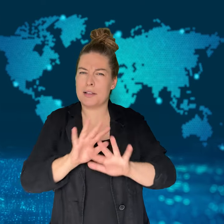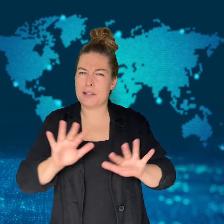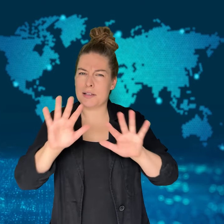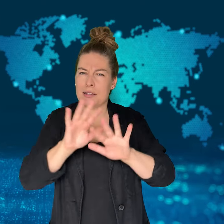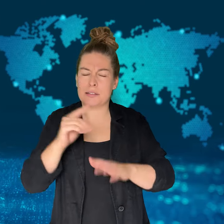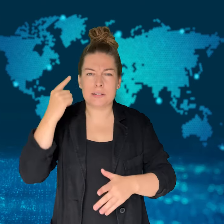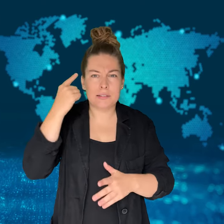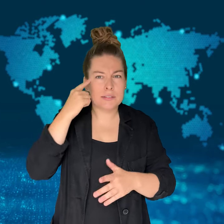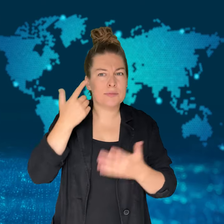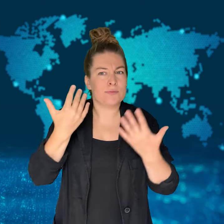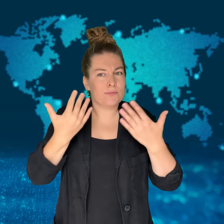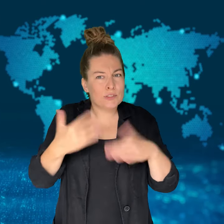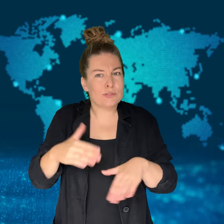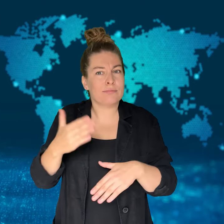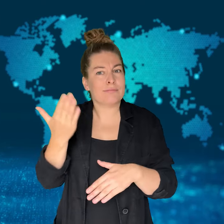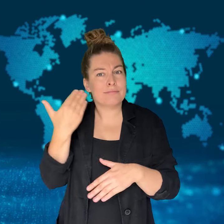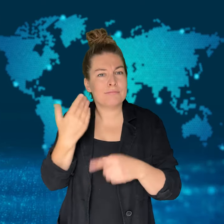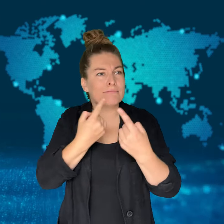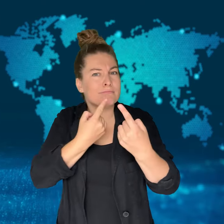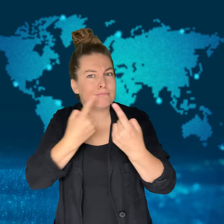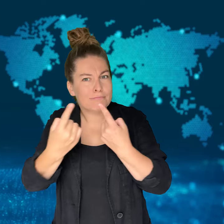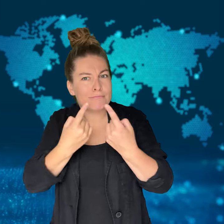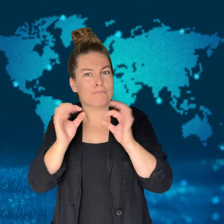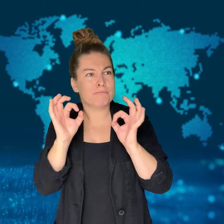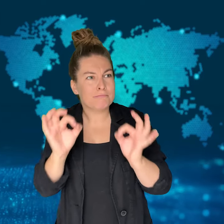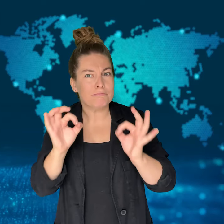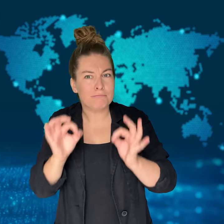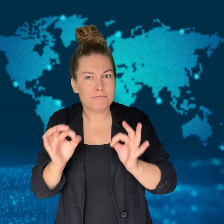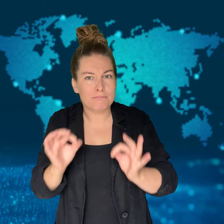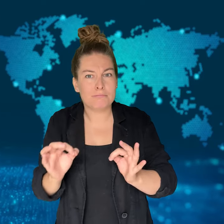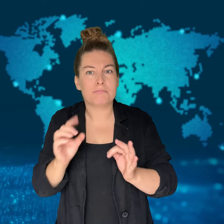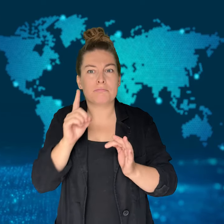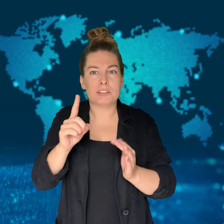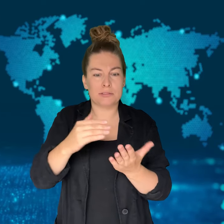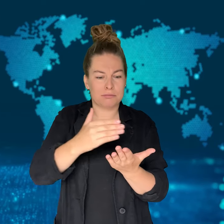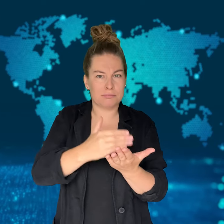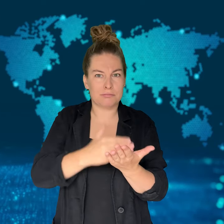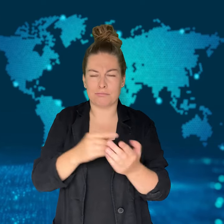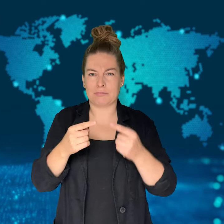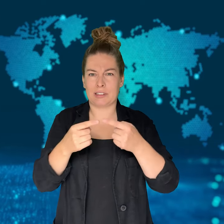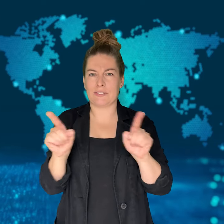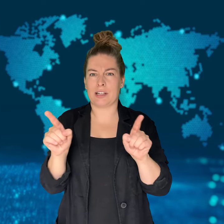However, a Hamas official has released a statement saying